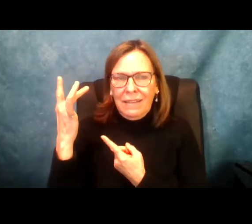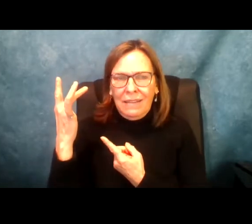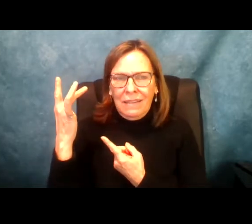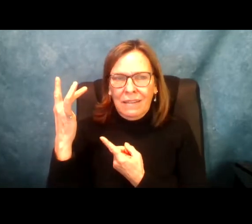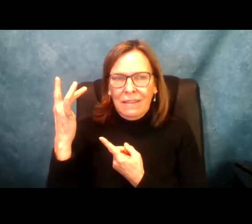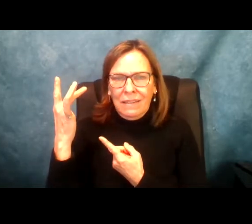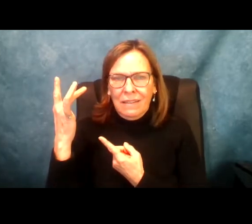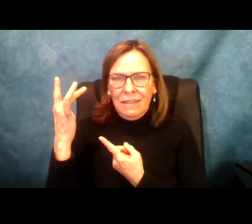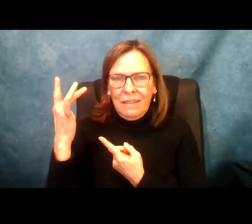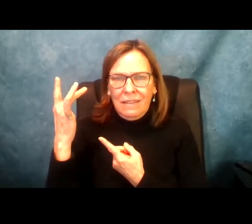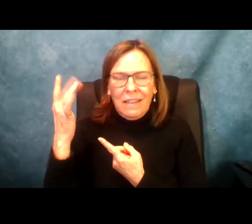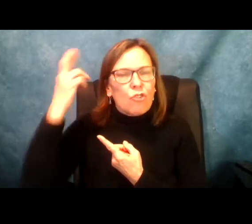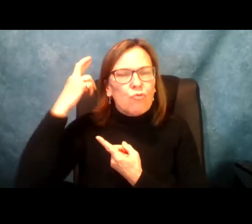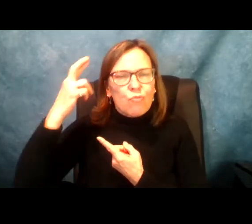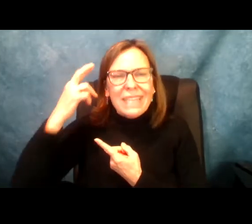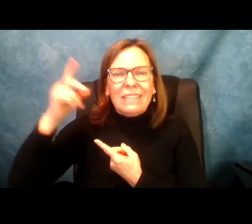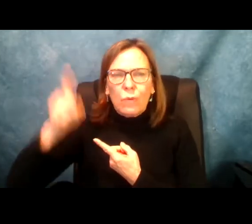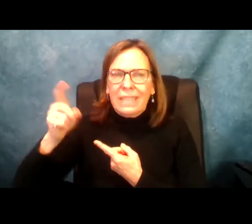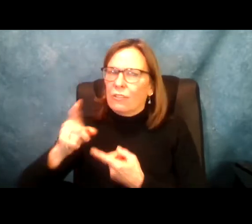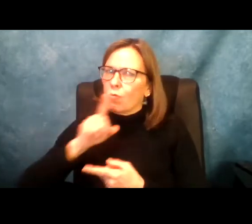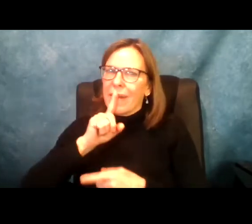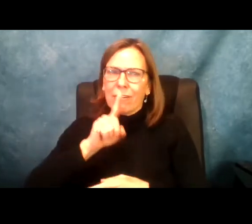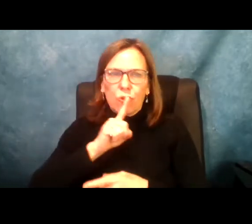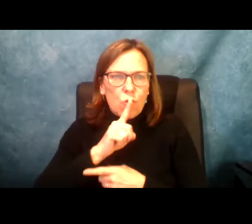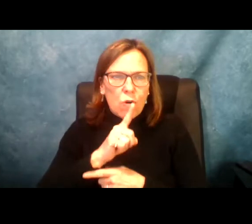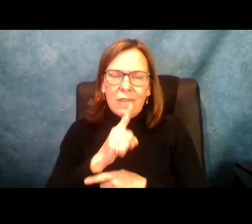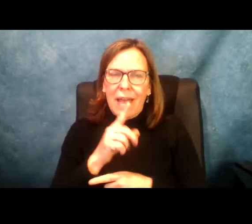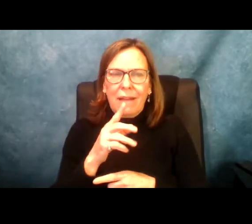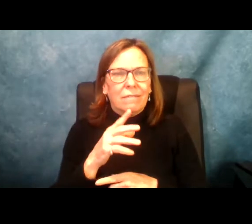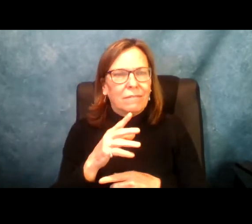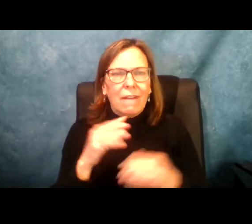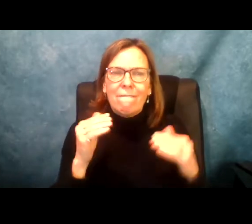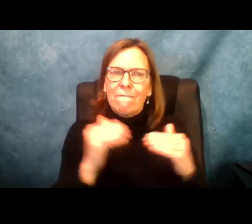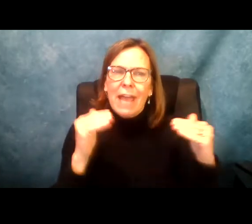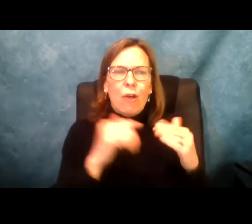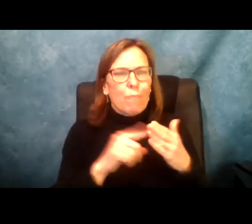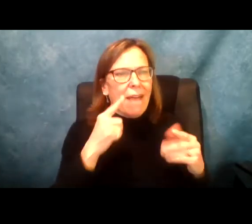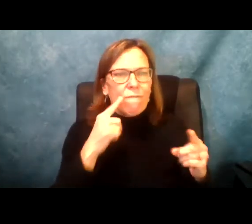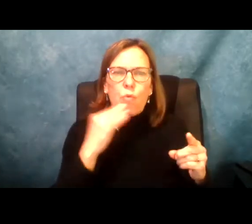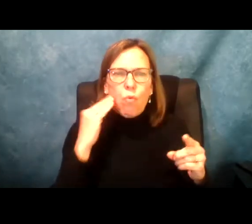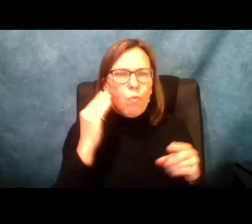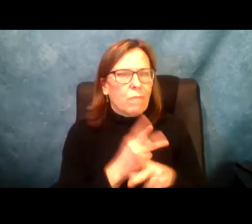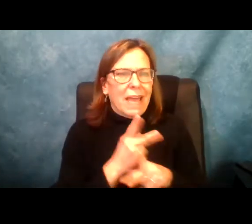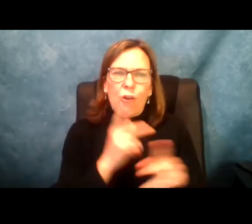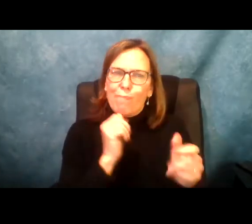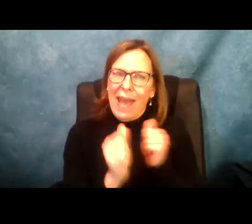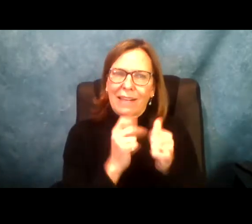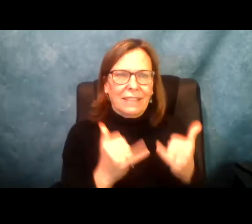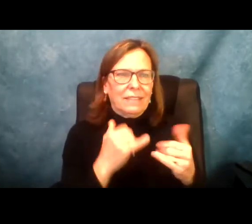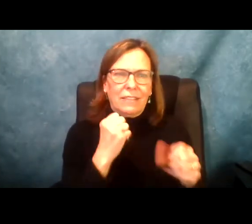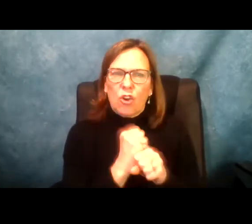why is it that we need to make sure that fair pay for home care